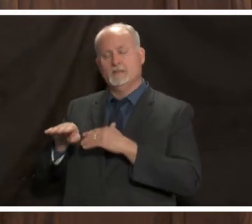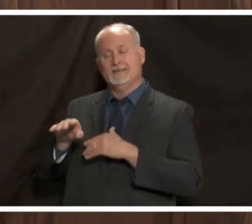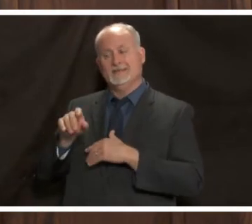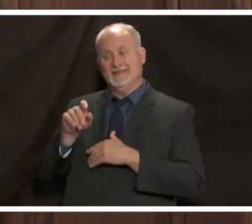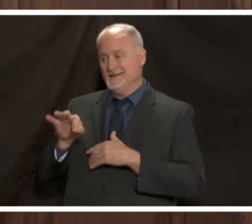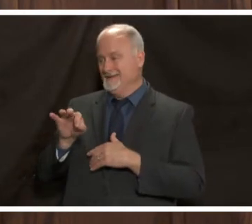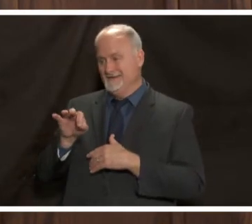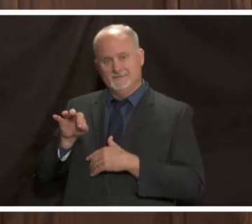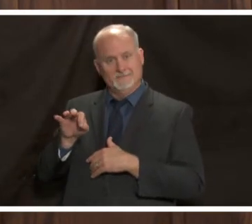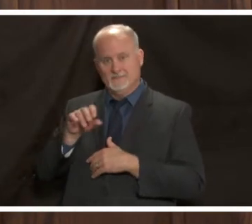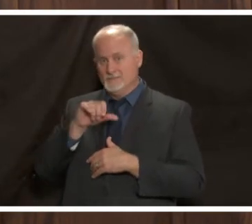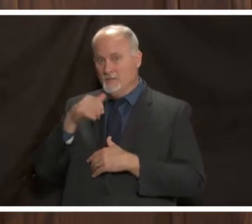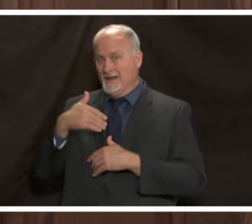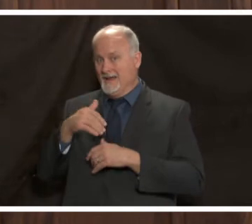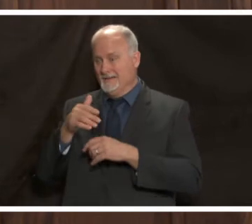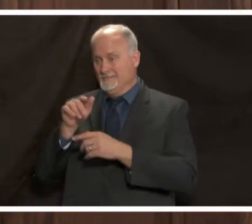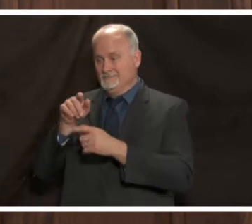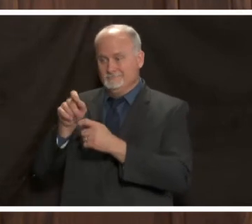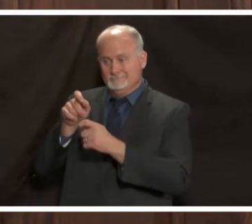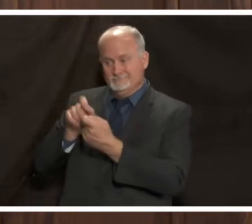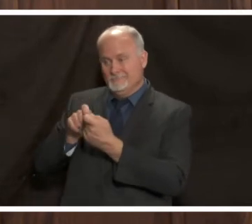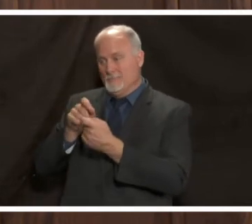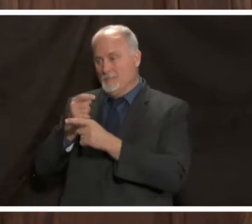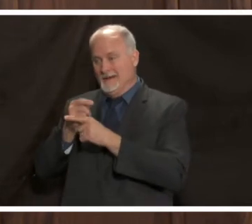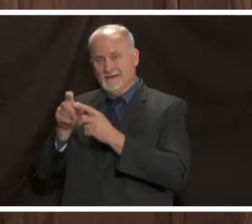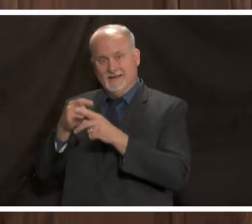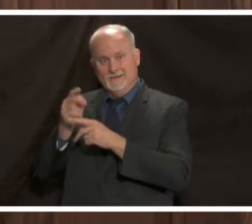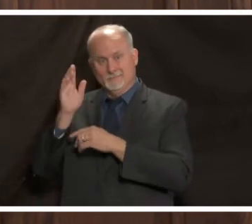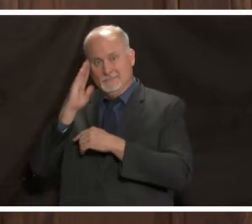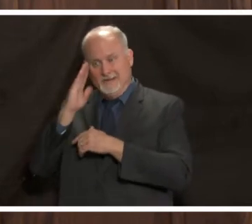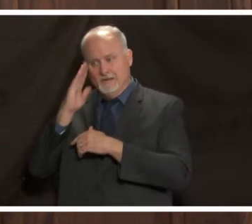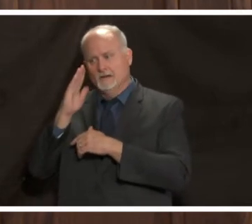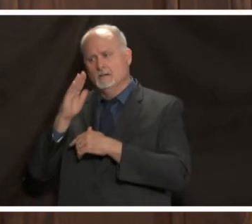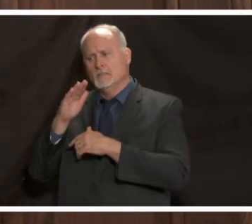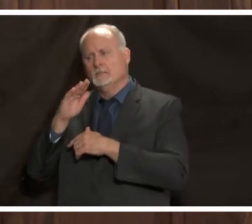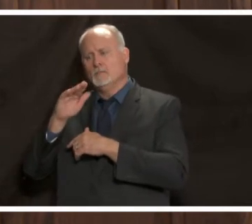on a specific type of bed they might prefer to be admitted to another facility and so we work